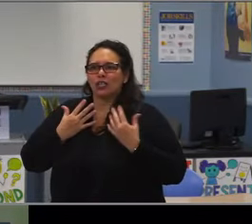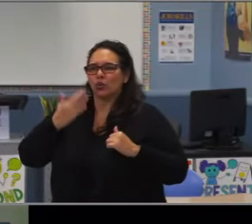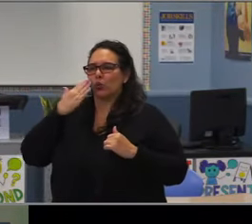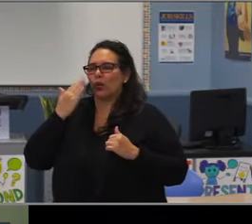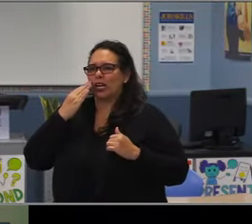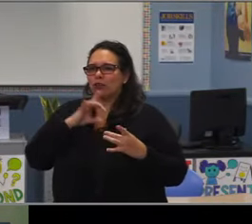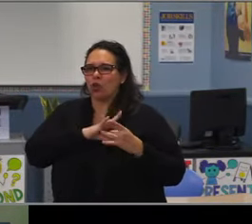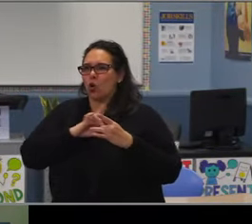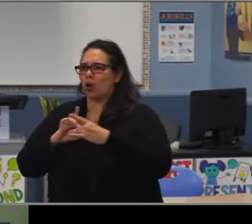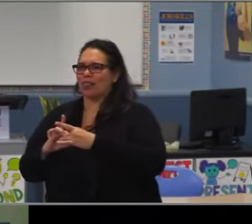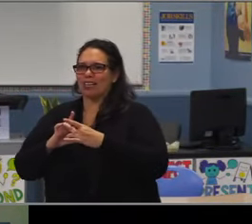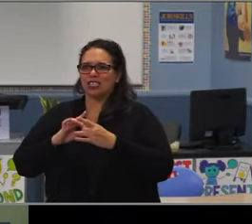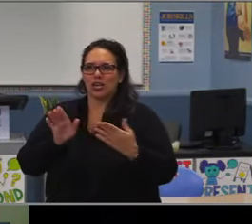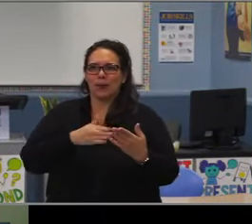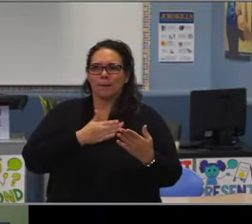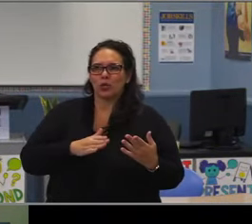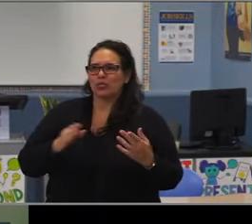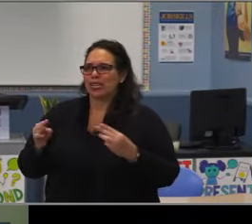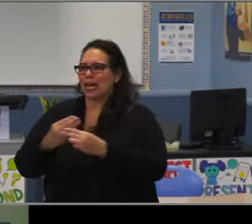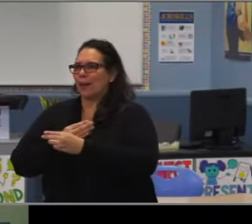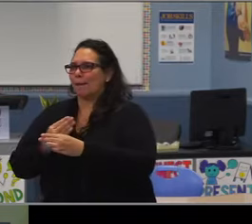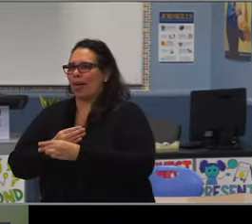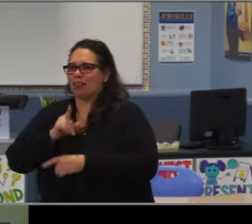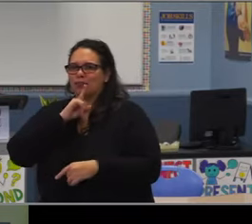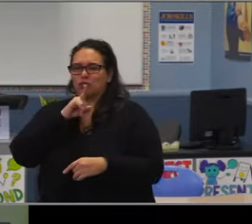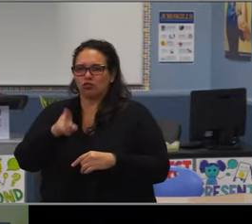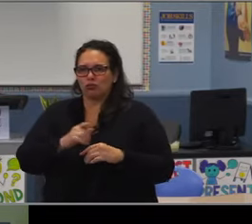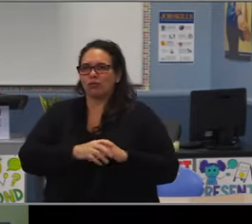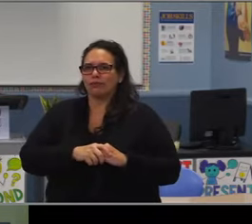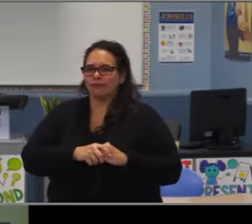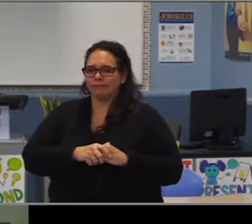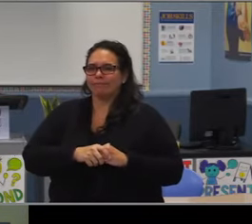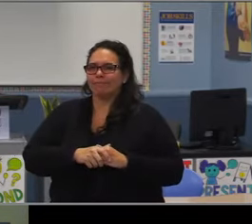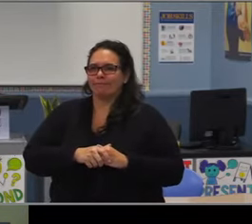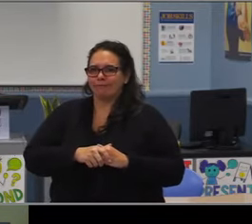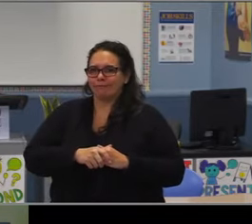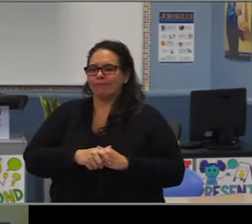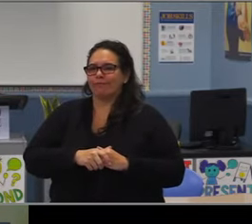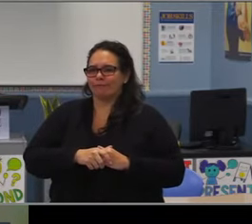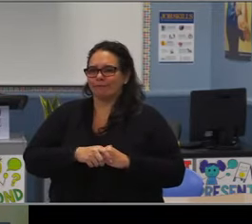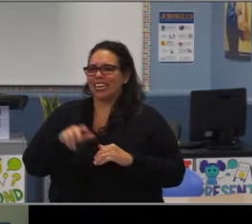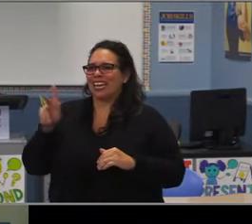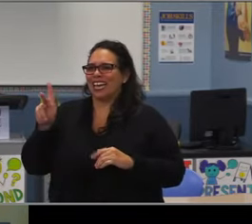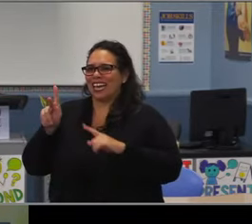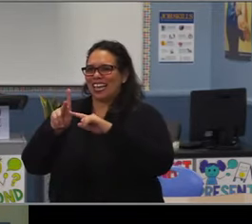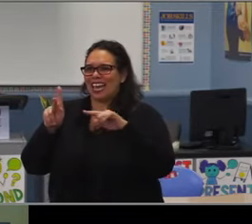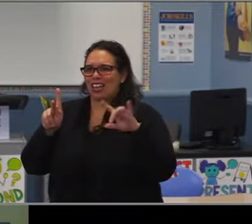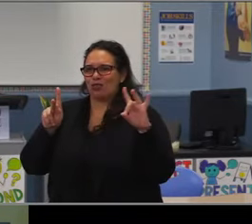I would say all of our schools offer music right now, and I think that's important.